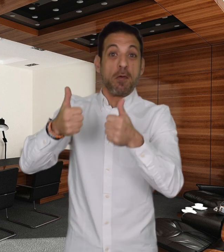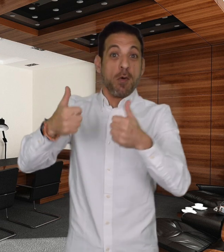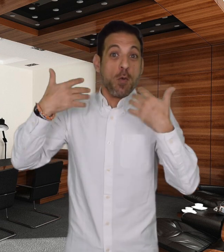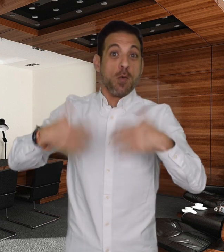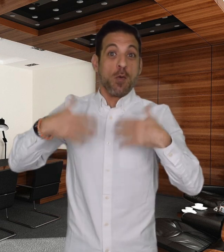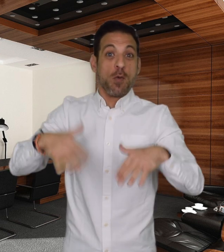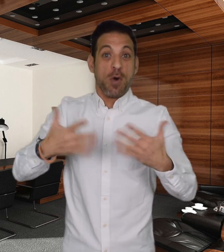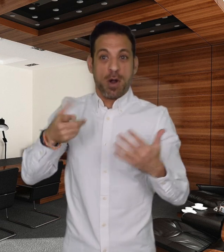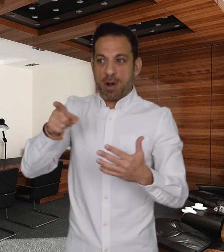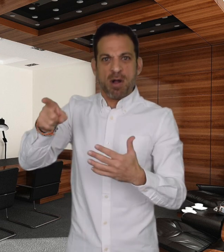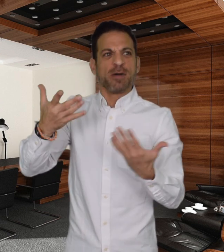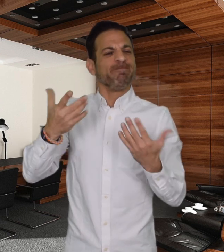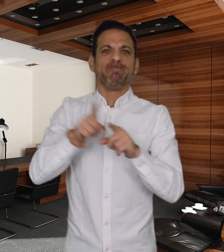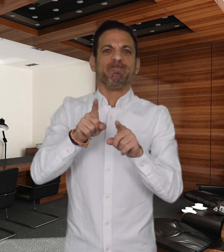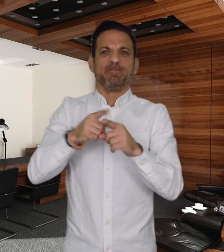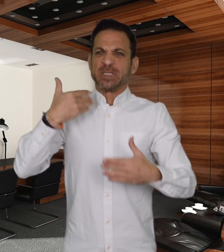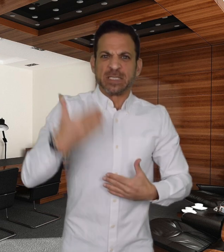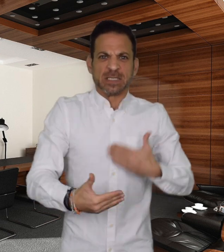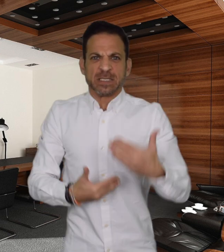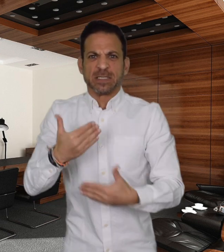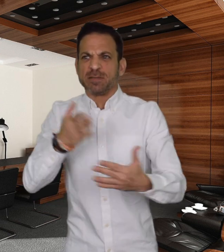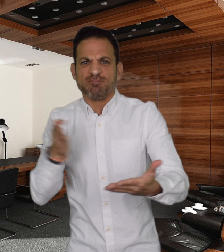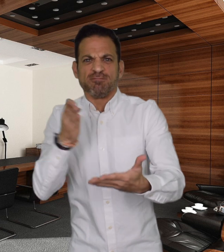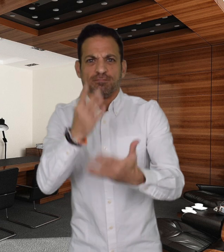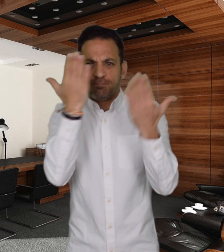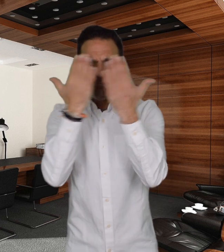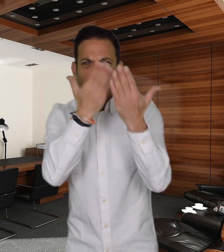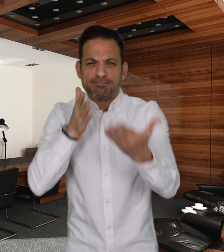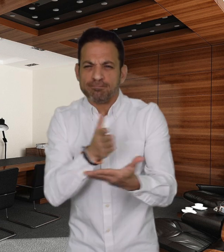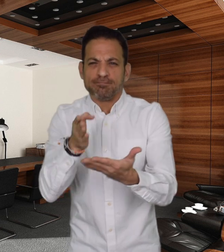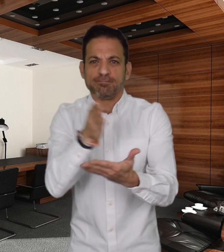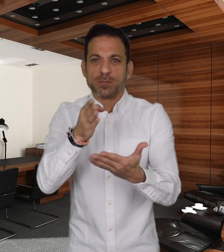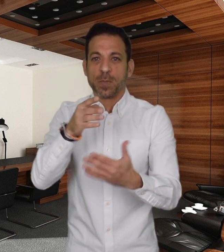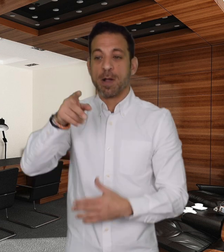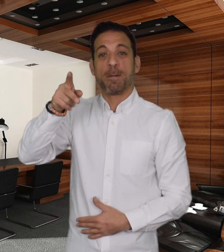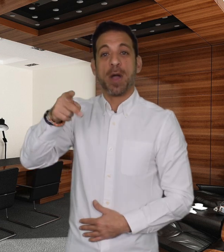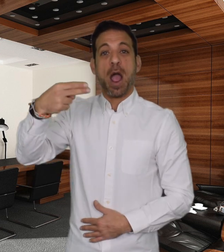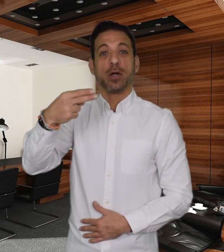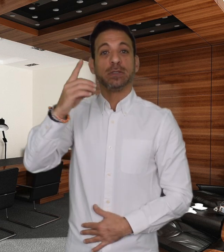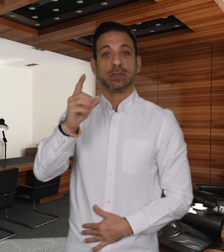Because of her success in her education thus far,